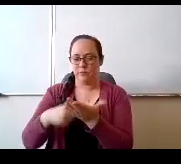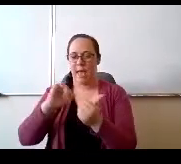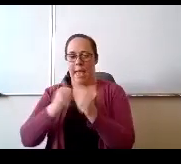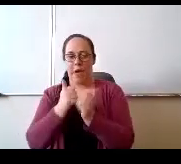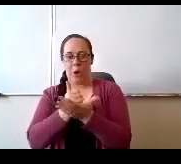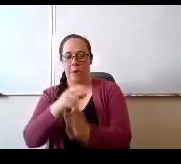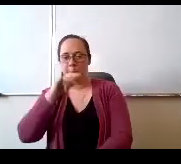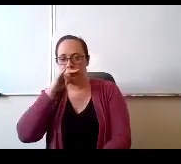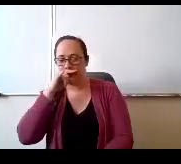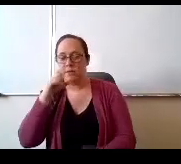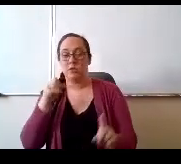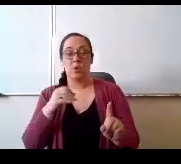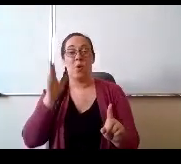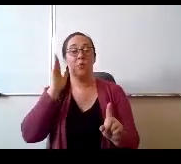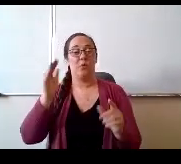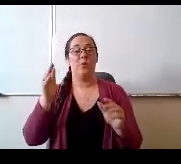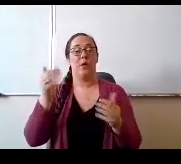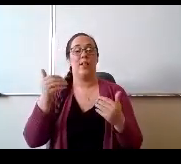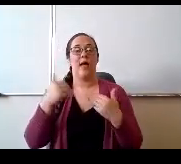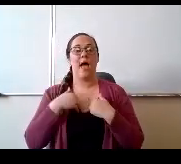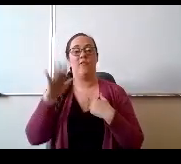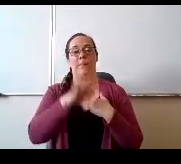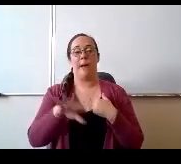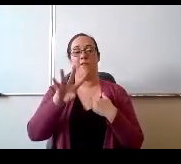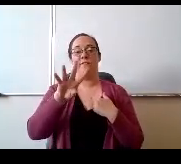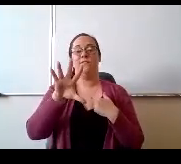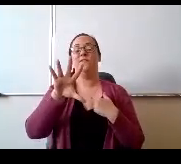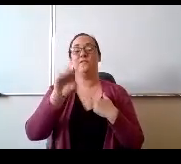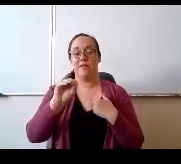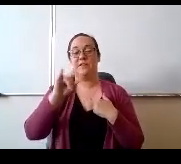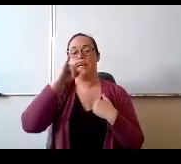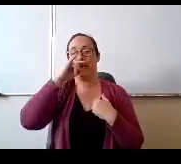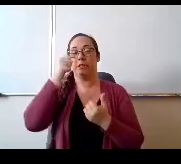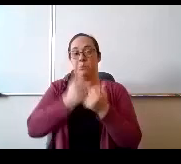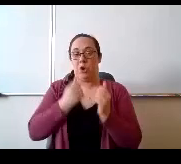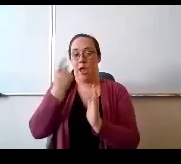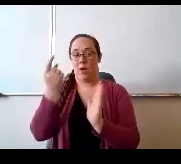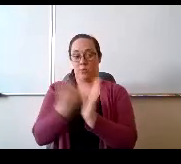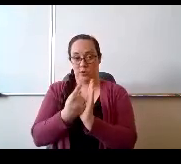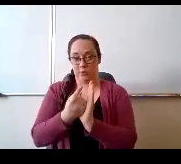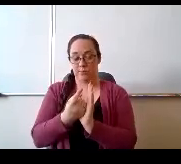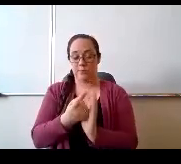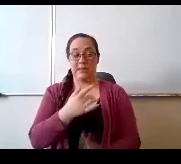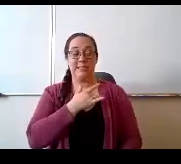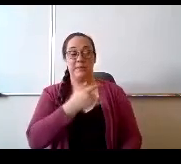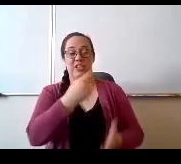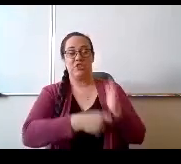And so we're going to. We're going to service about 50 kids per hour and normally we charge $80.00